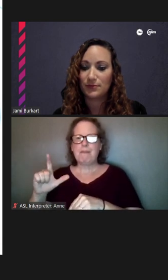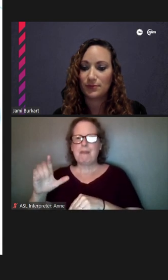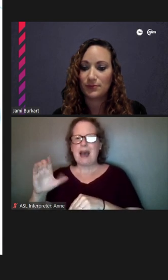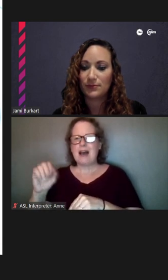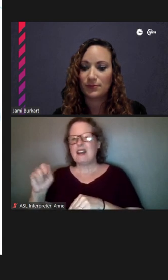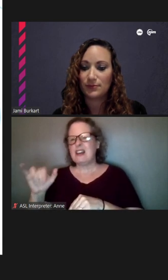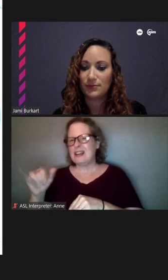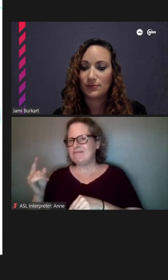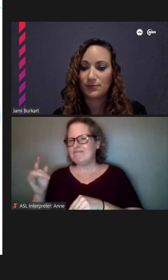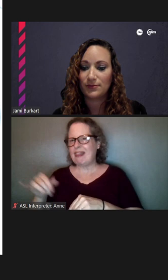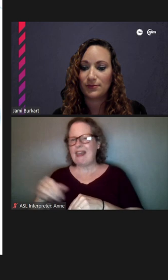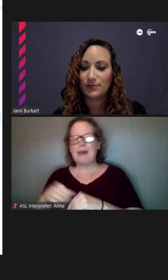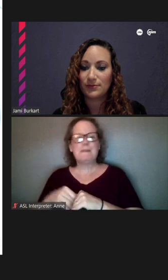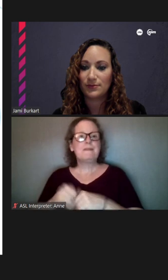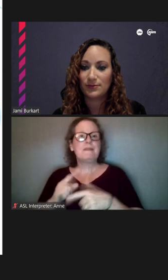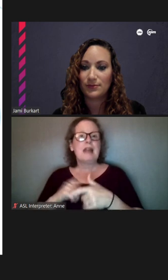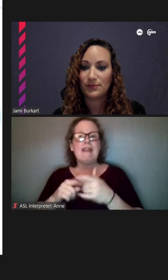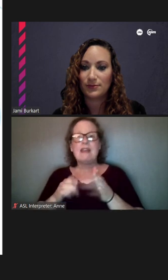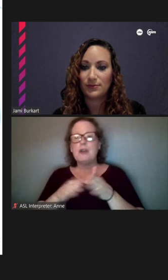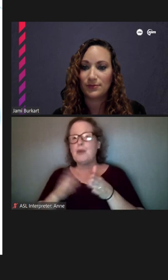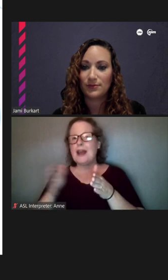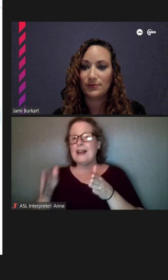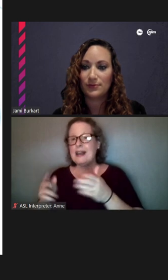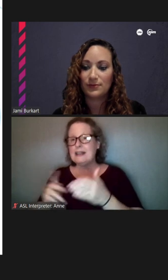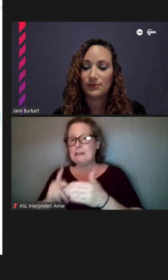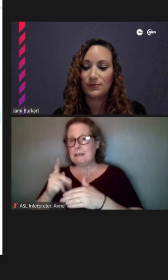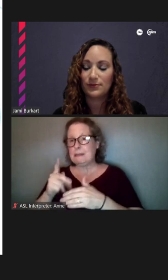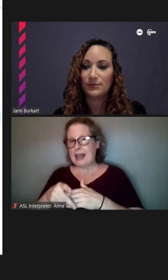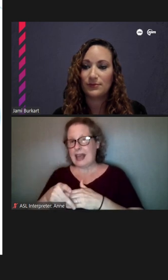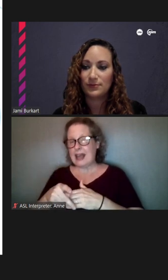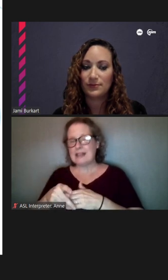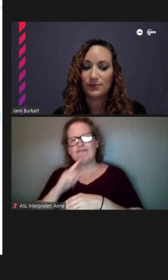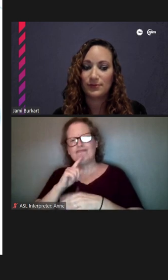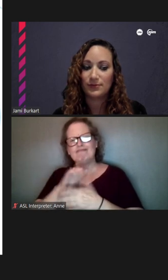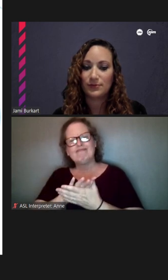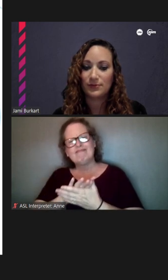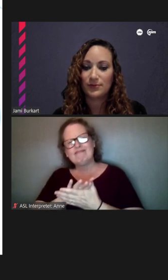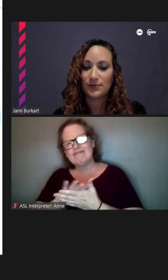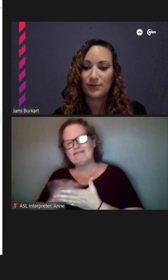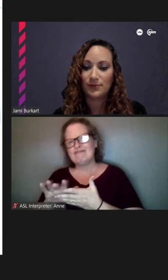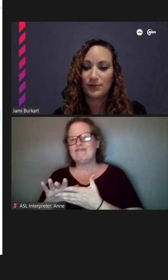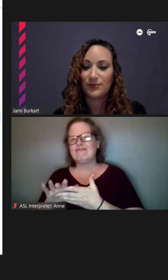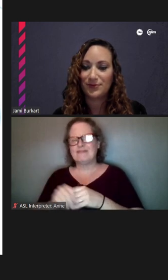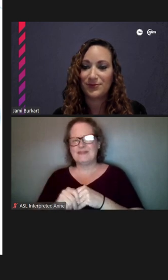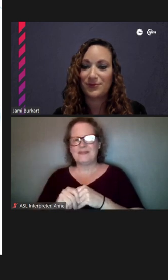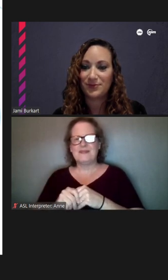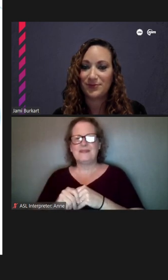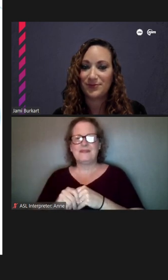and then kind of right next to the plants, it's it's very nice, so I guess there could be ferns